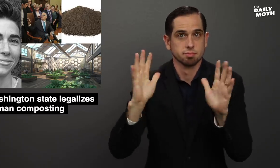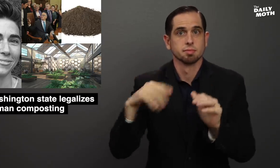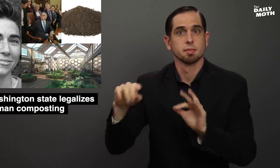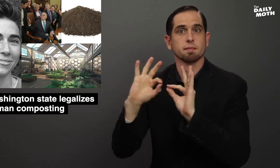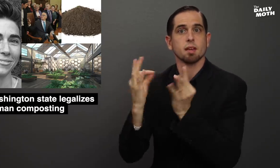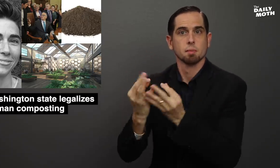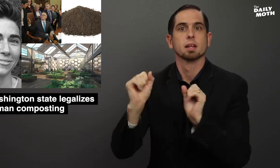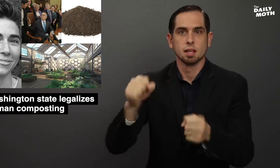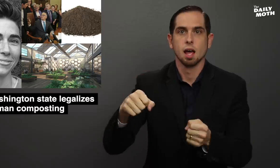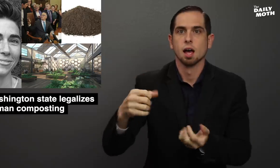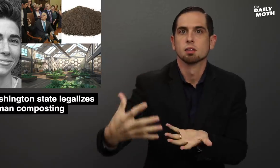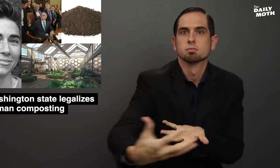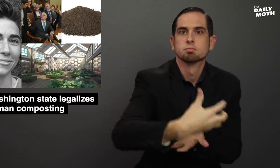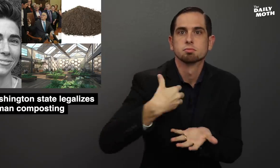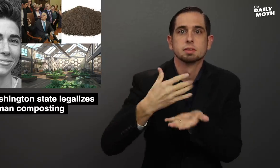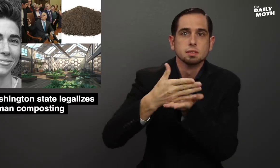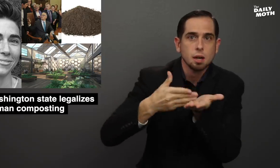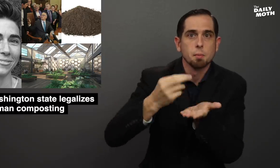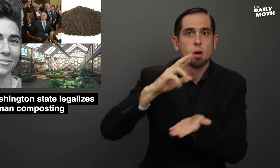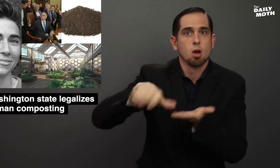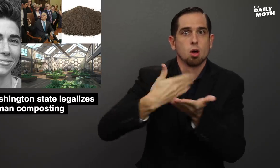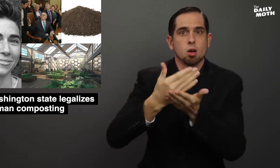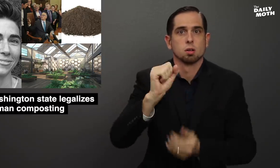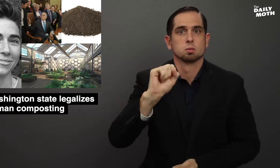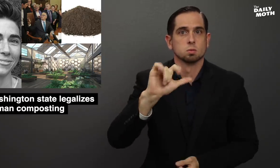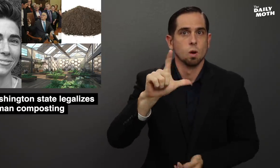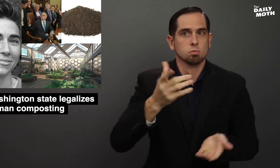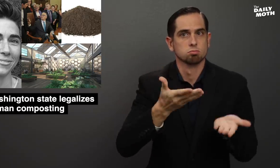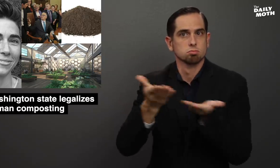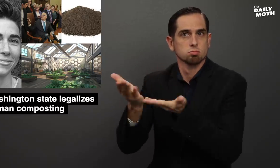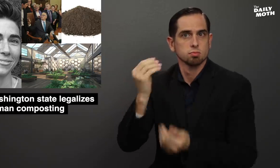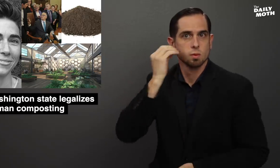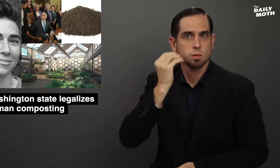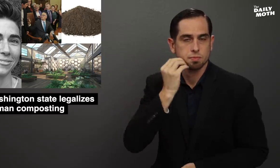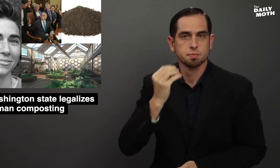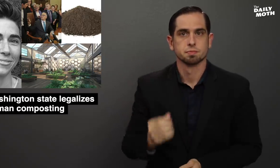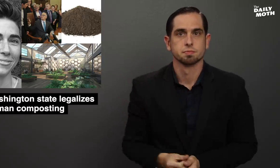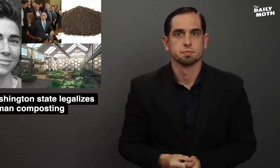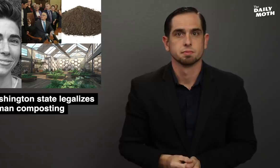Families can take some or all of the soil home.